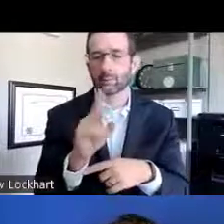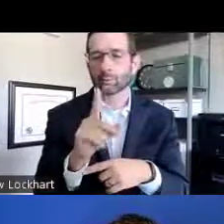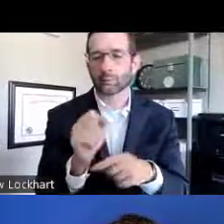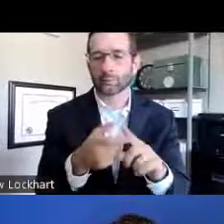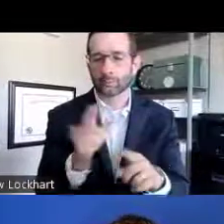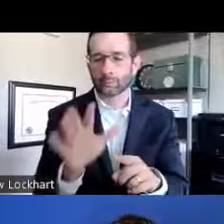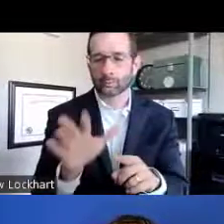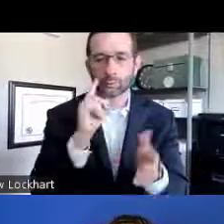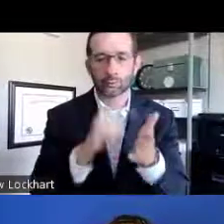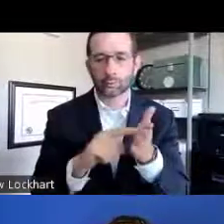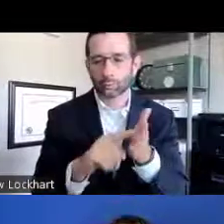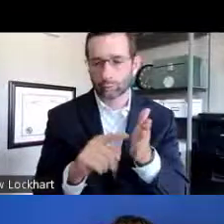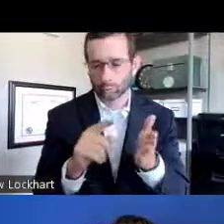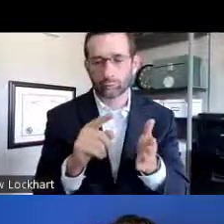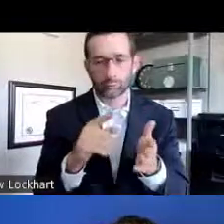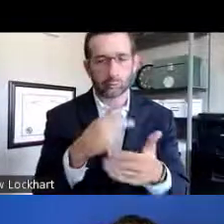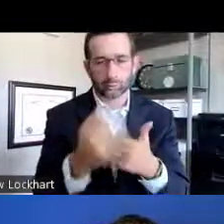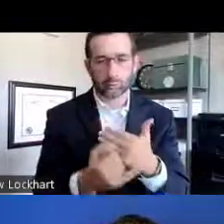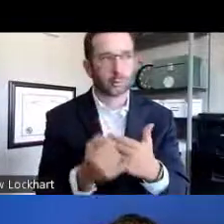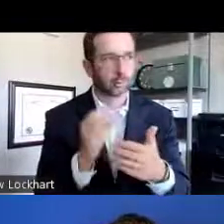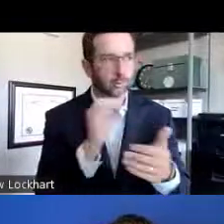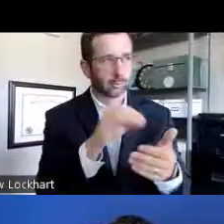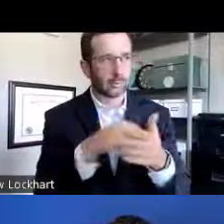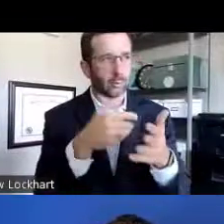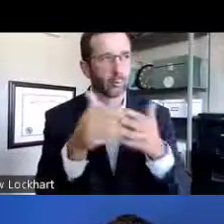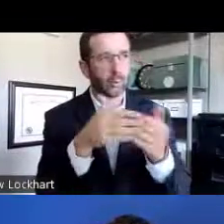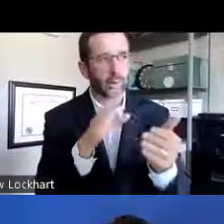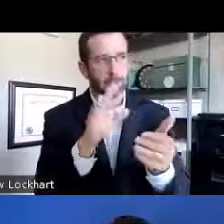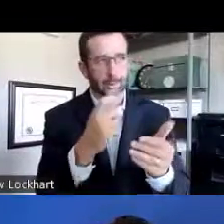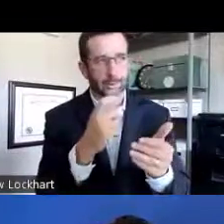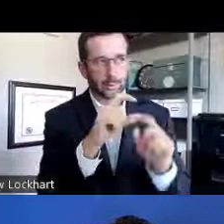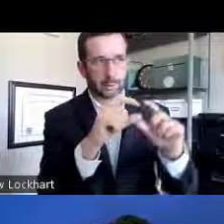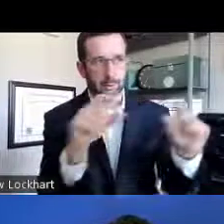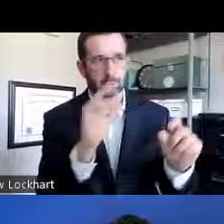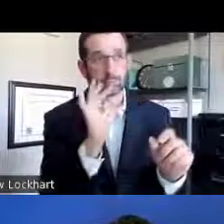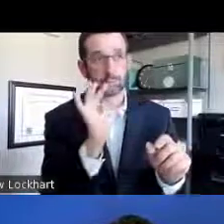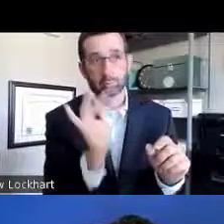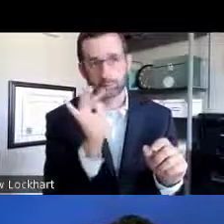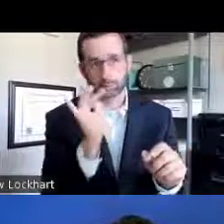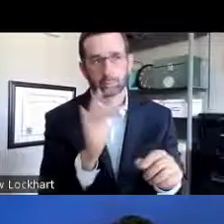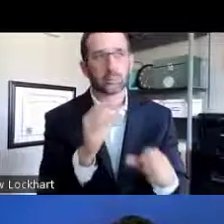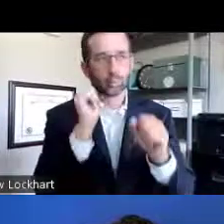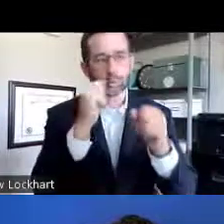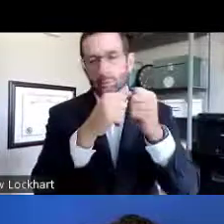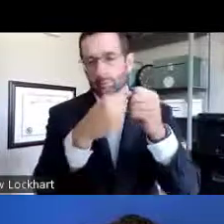and you can type in any keywords from your research plan or your project and type them within the gray box.